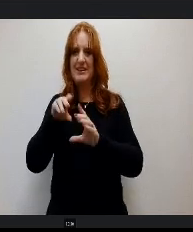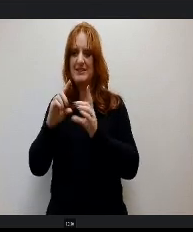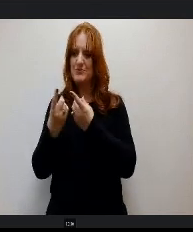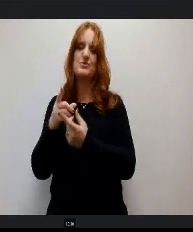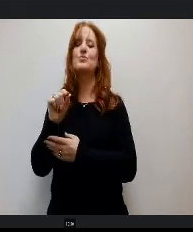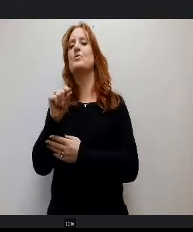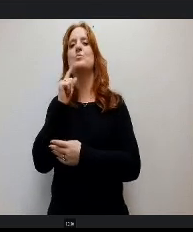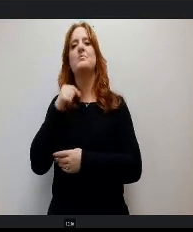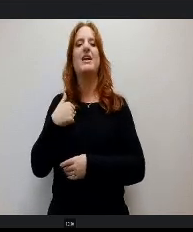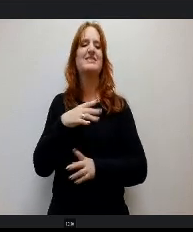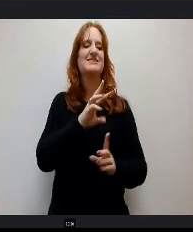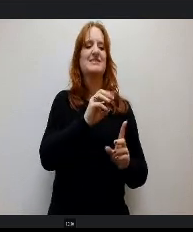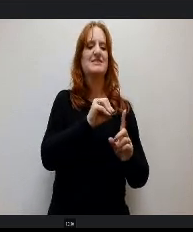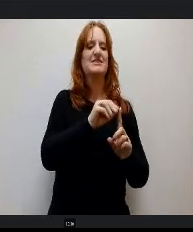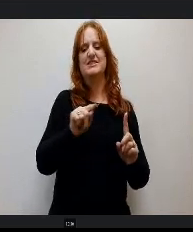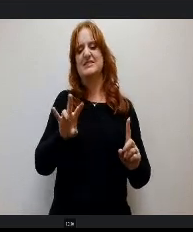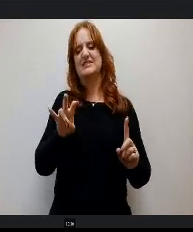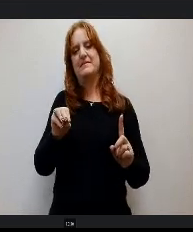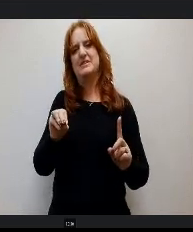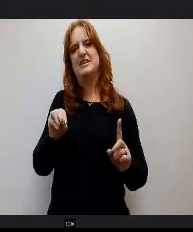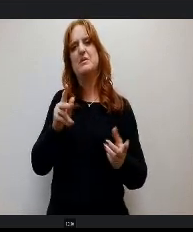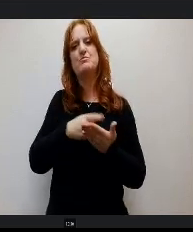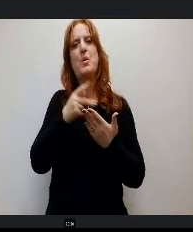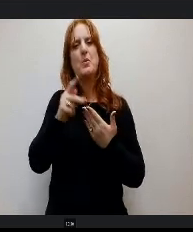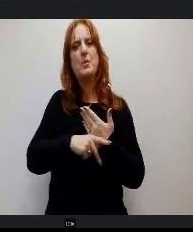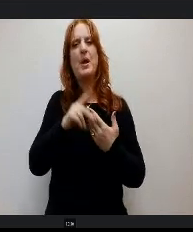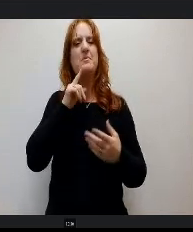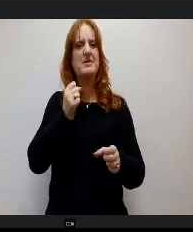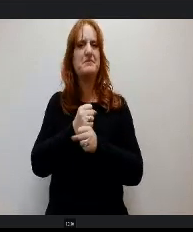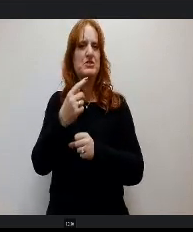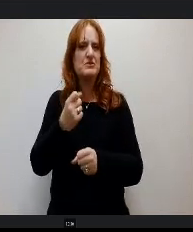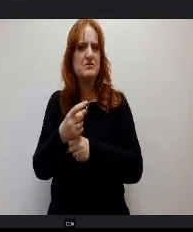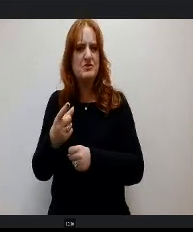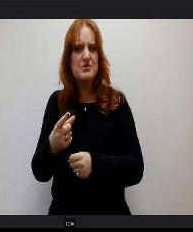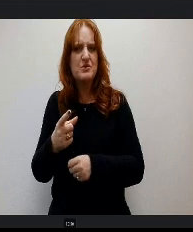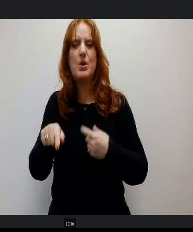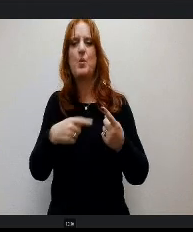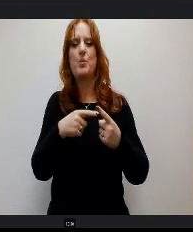to 70 missions or programs per year when we moved into our new facility in 2019.